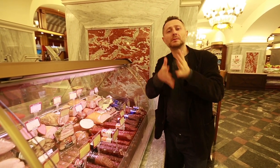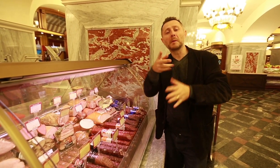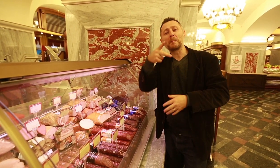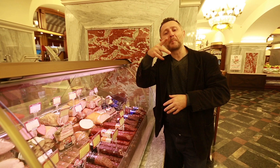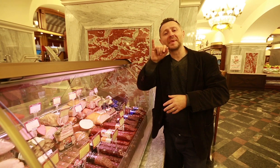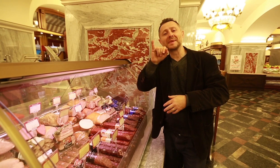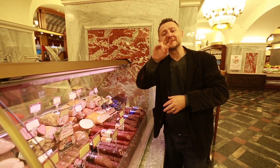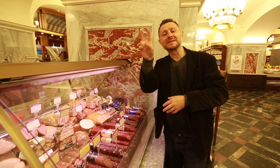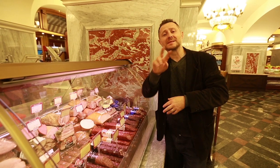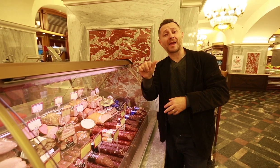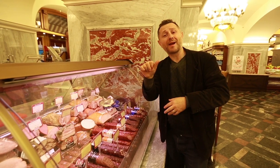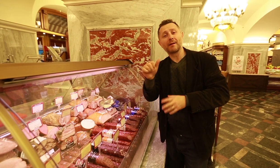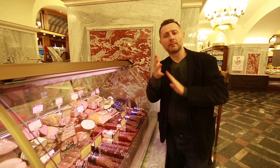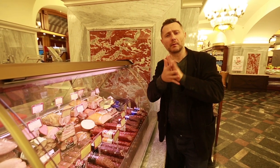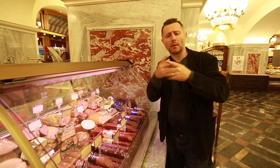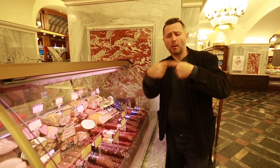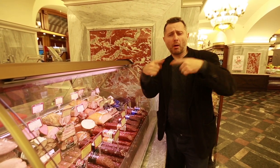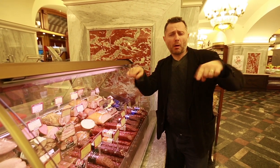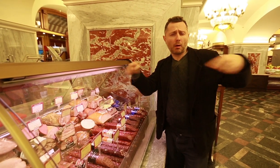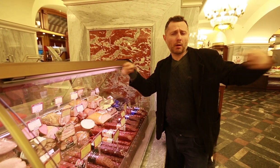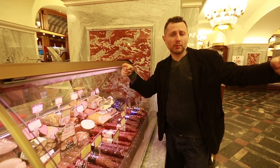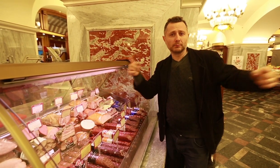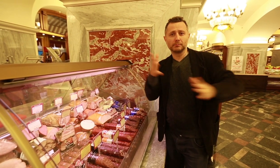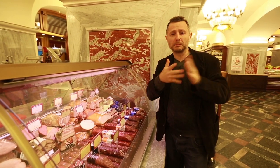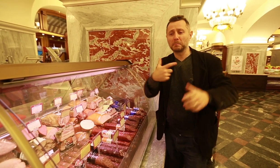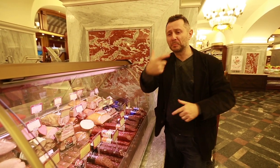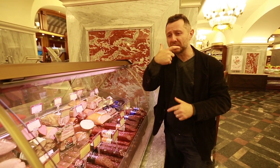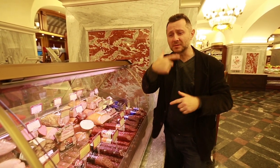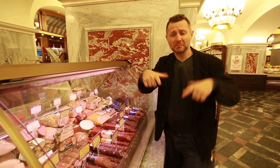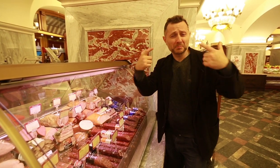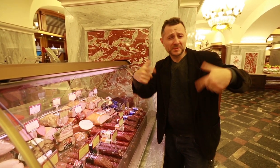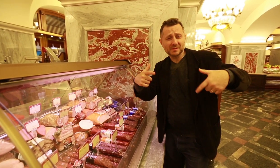Language (RSL) for salami, just like Deaf Americans